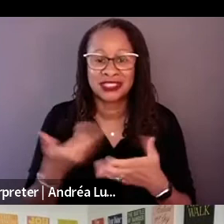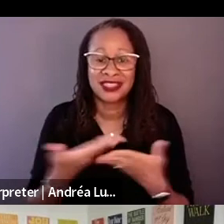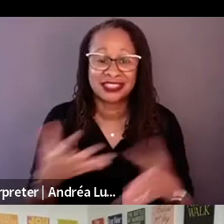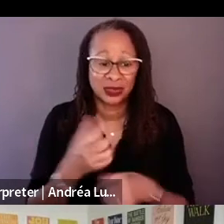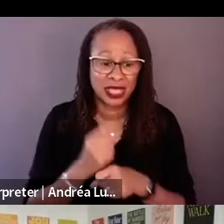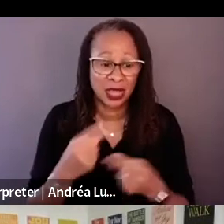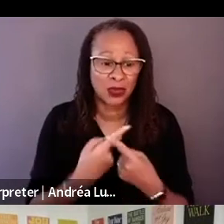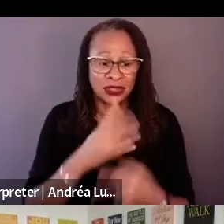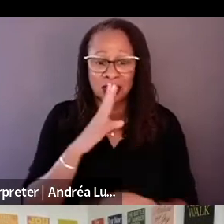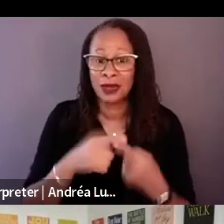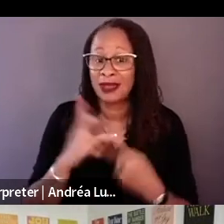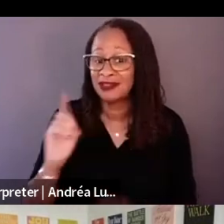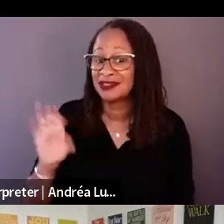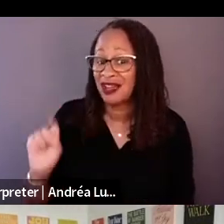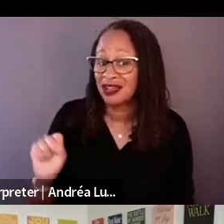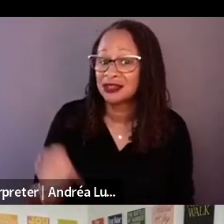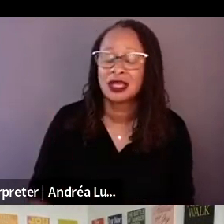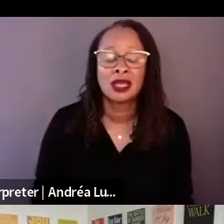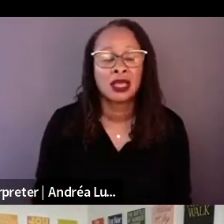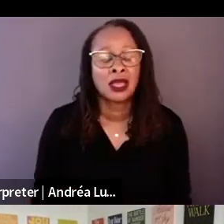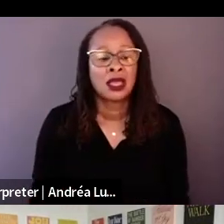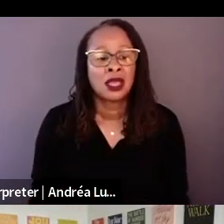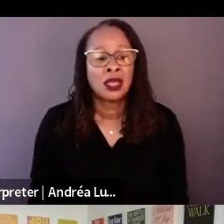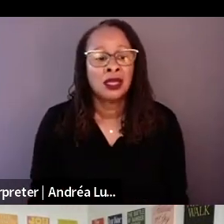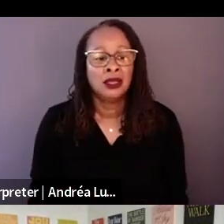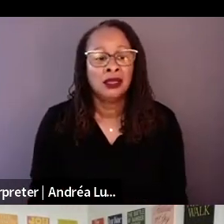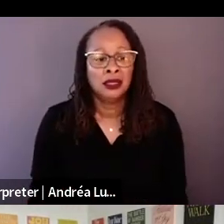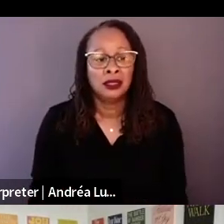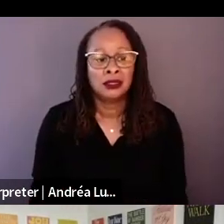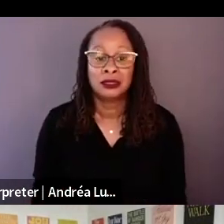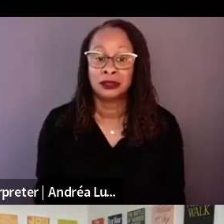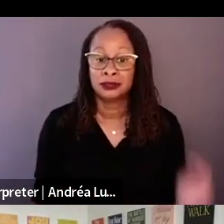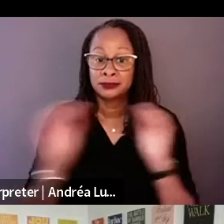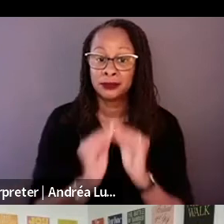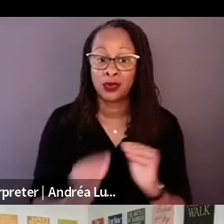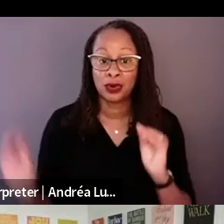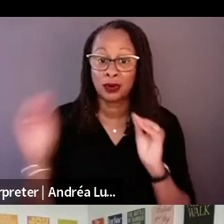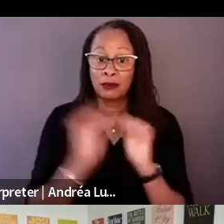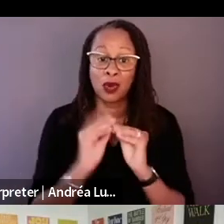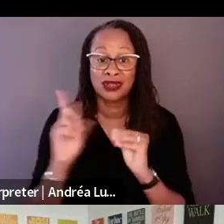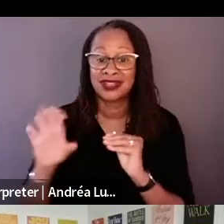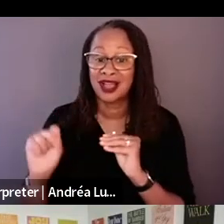These days they're being commissioned by streamers. How did you approach the funding with this film?